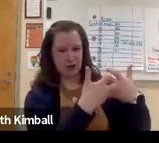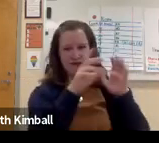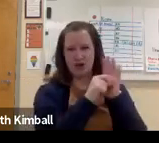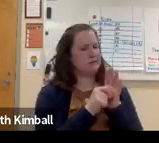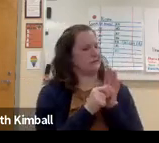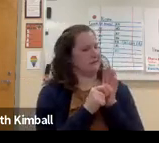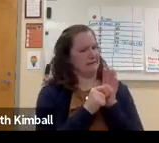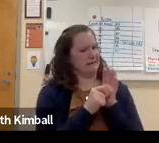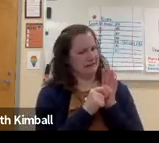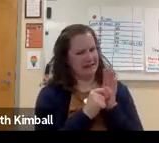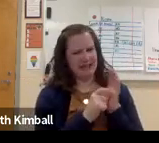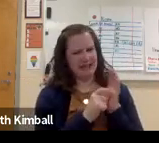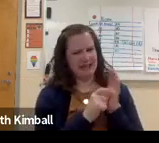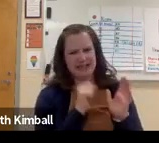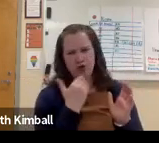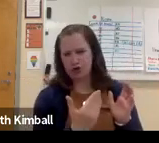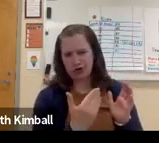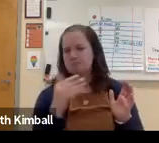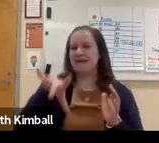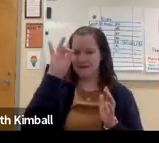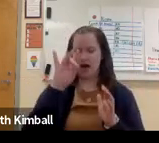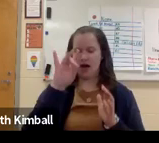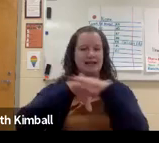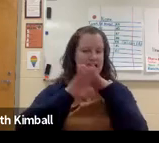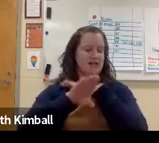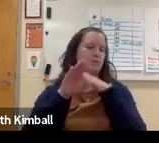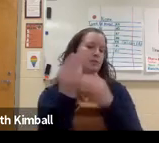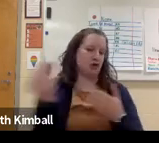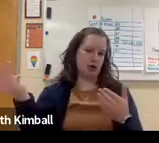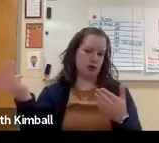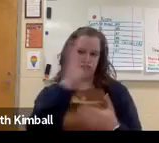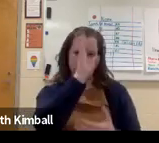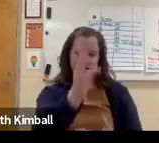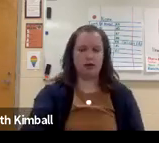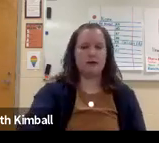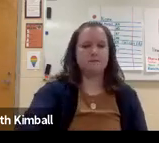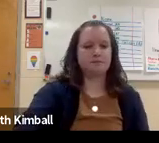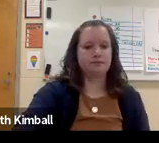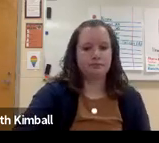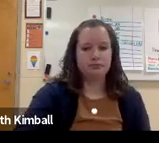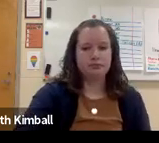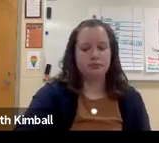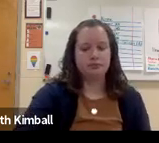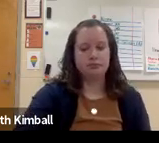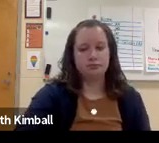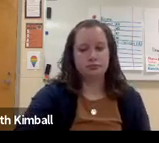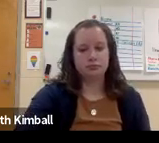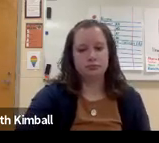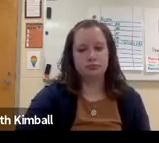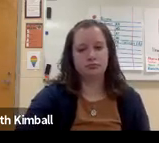to interpret all the information that's provided in a video. It's just not best practice. So you want to find accessible materials.